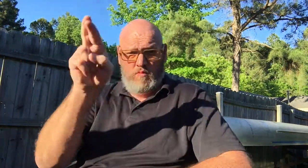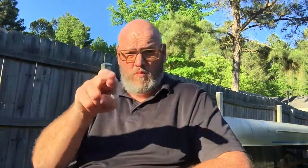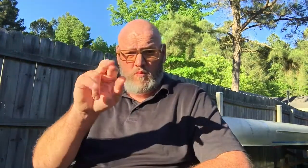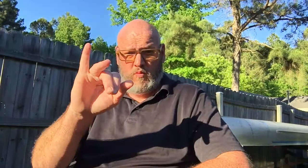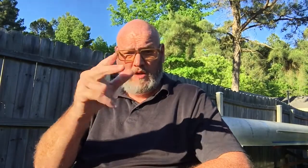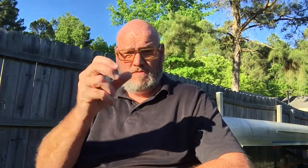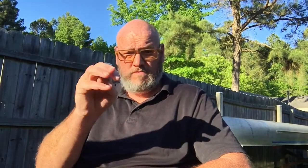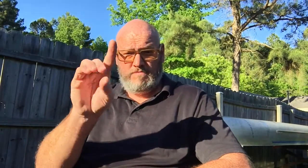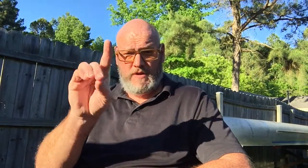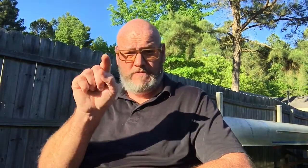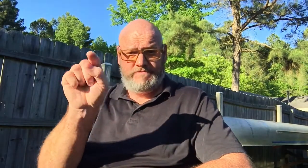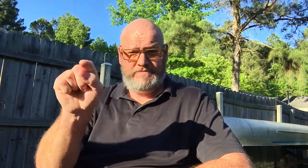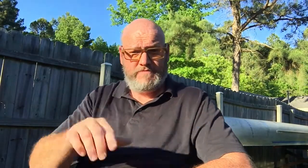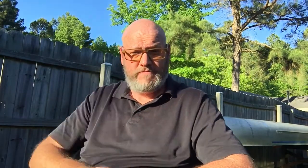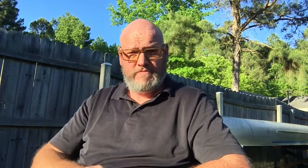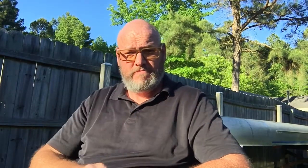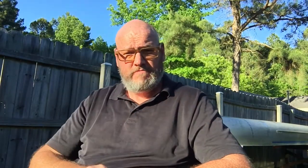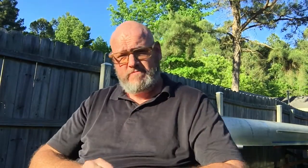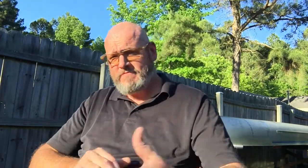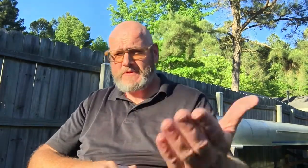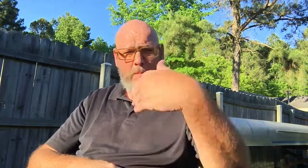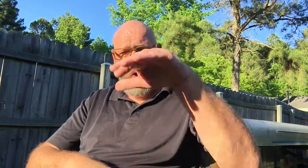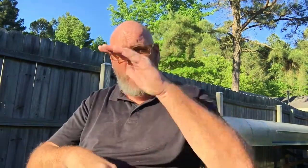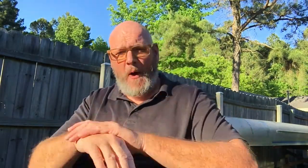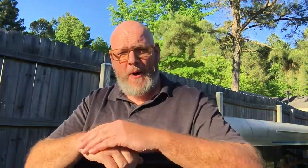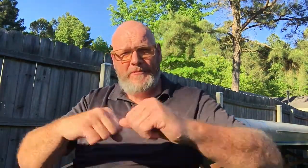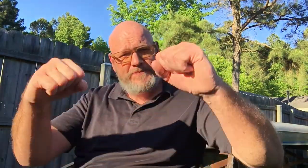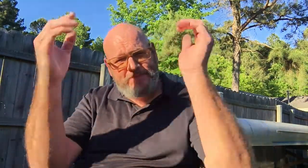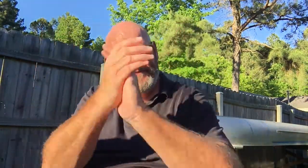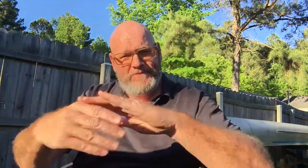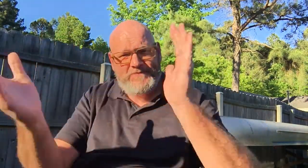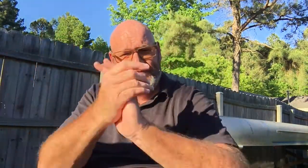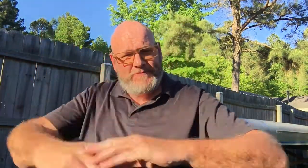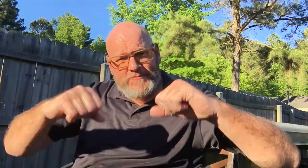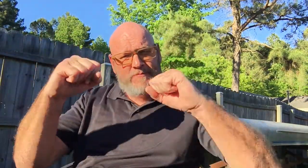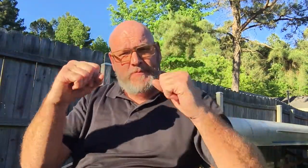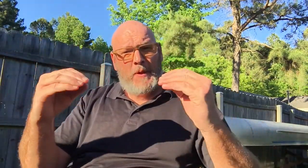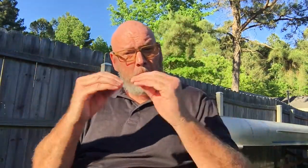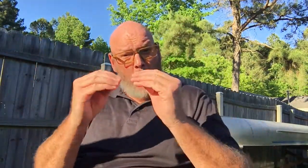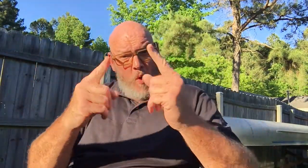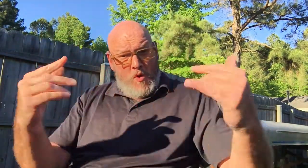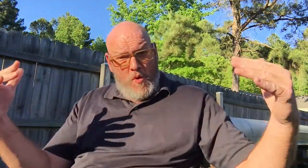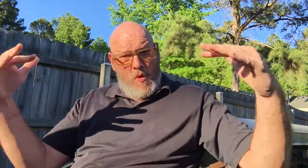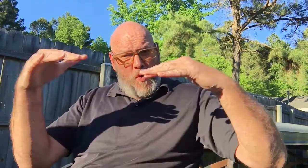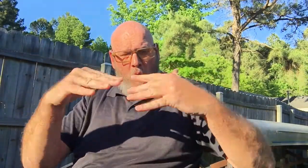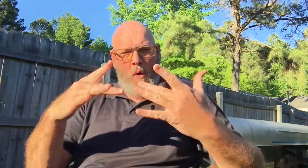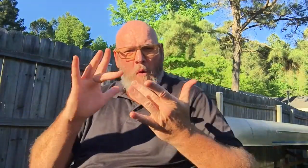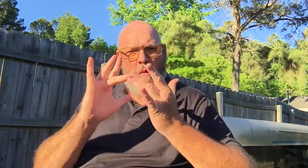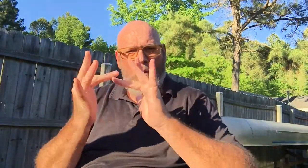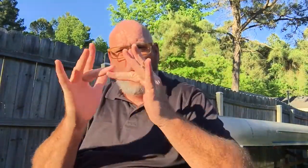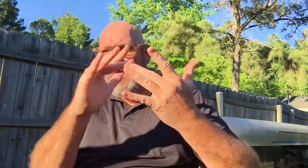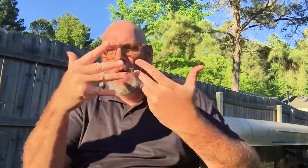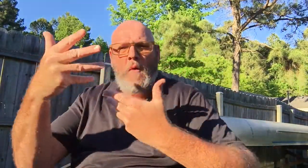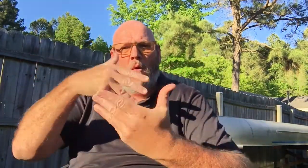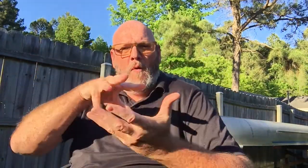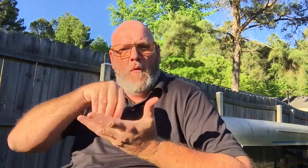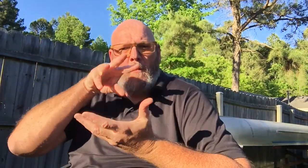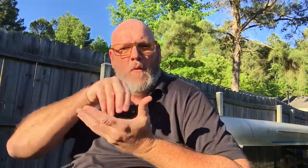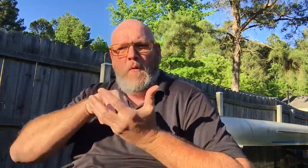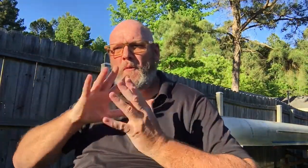in Richmond, Virginia Come join! The more people who attend, the more networking, and the more opportunities for learning